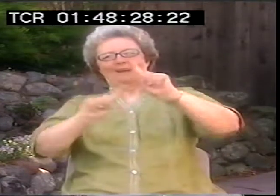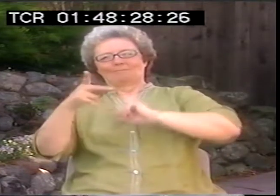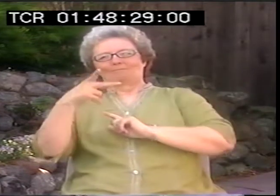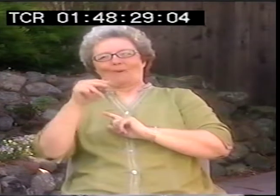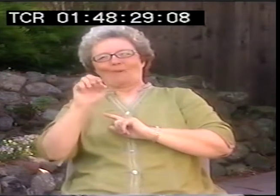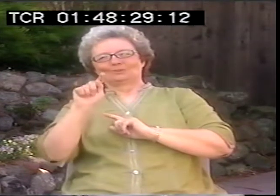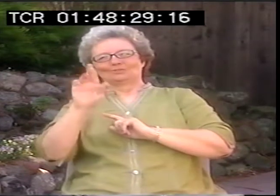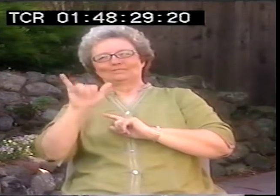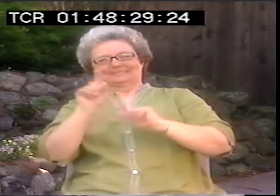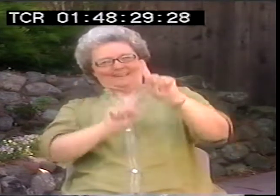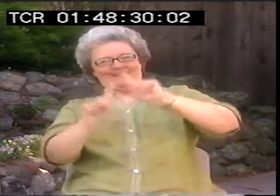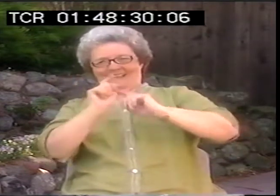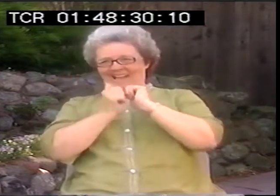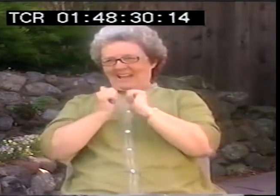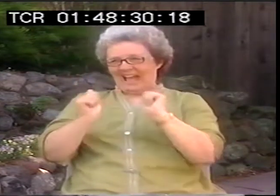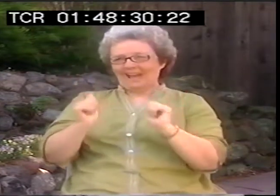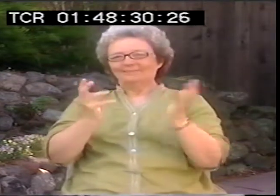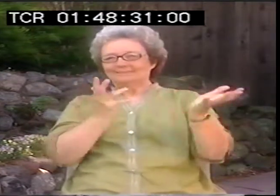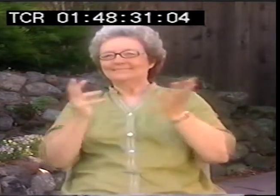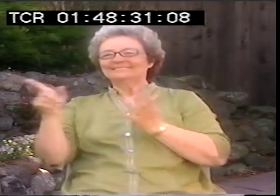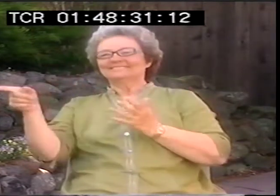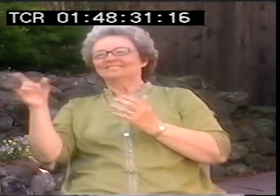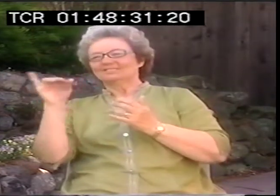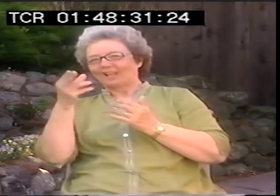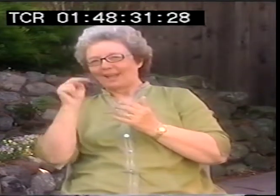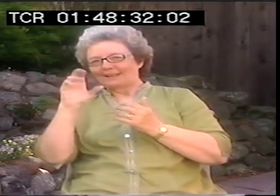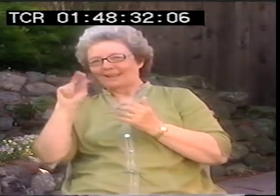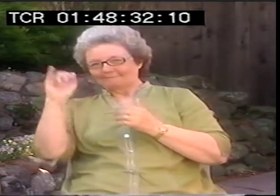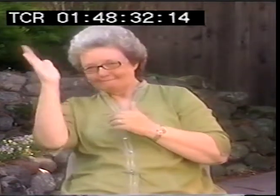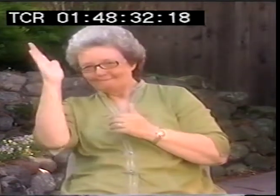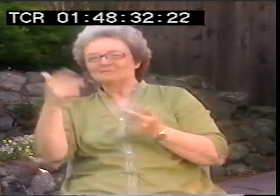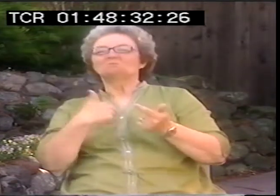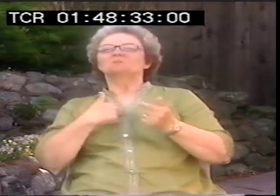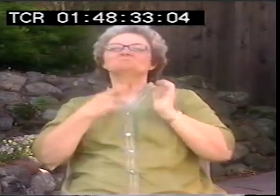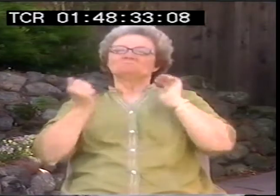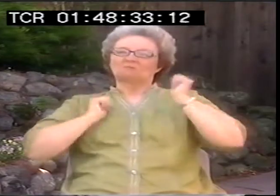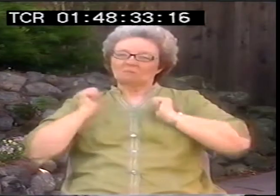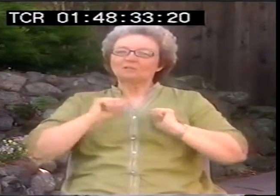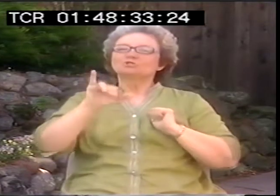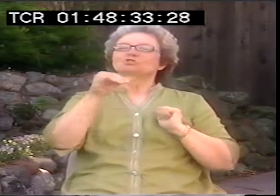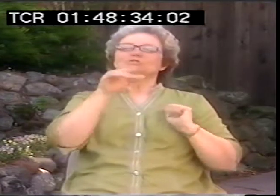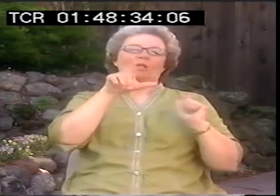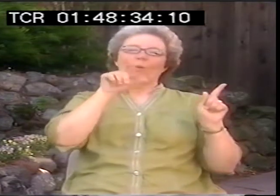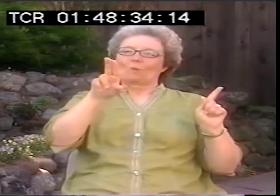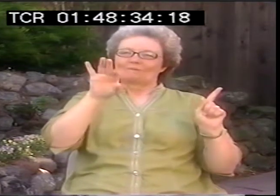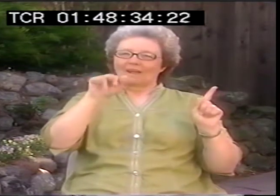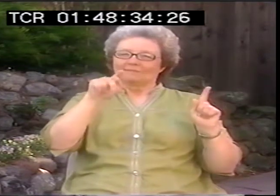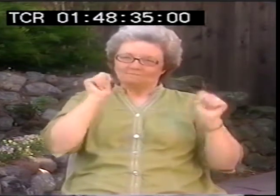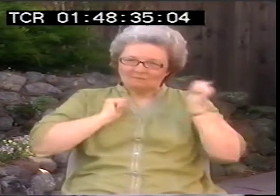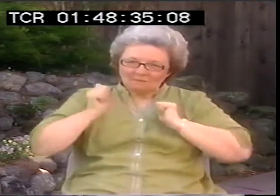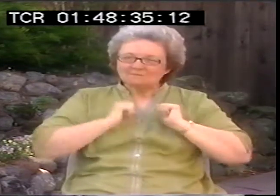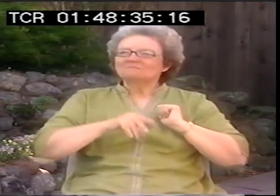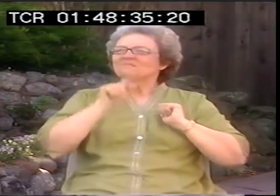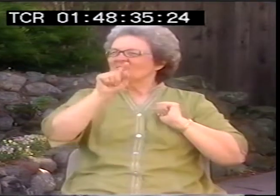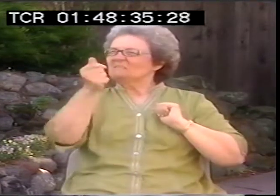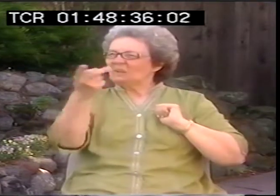I still have the brochure from that actually. Anyway, it was the idea of signed poetry,